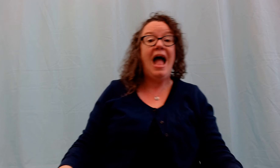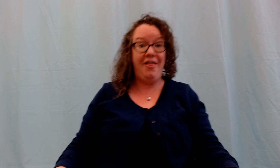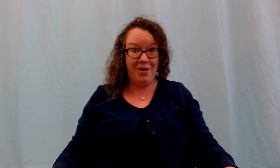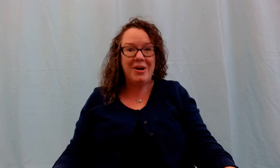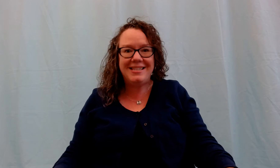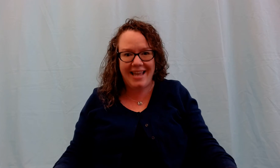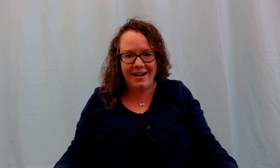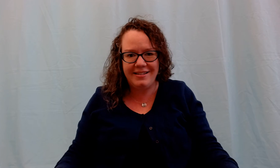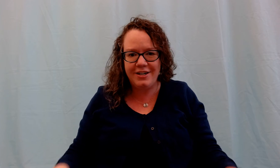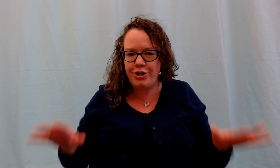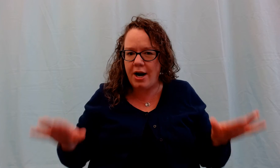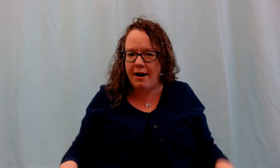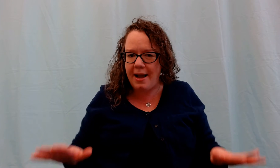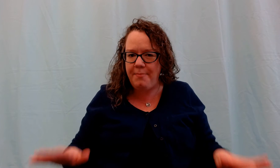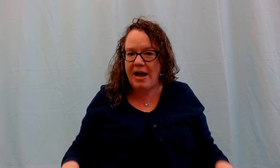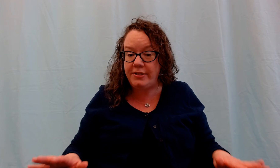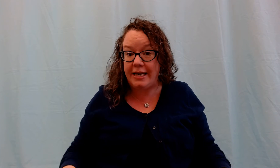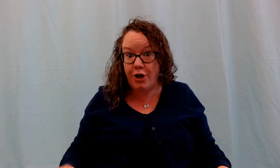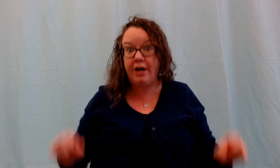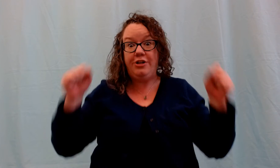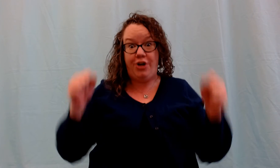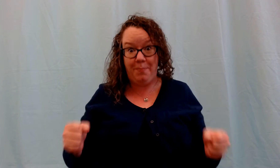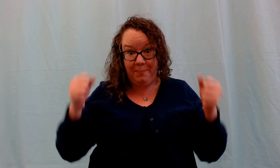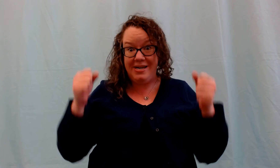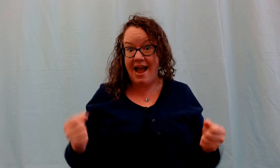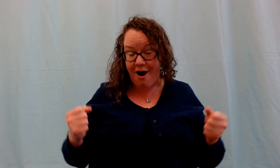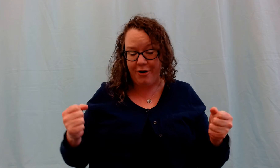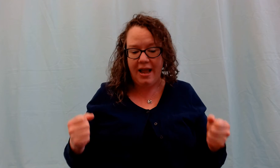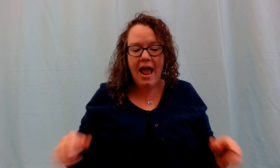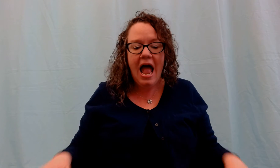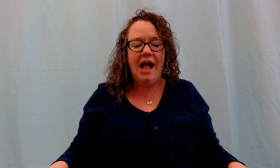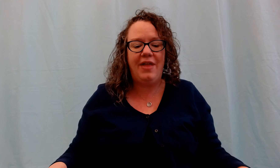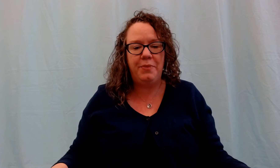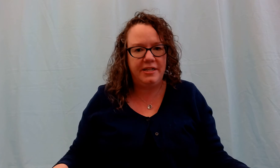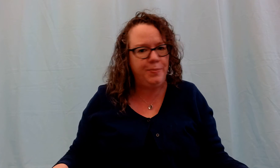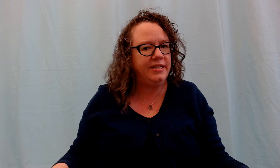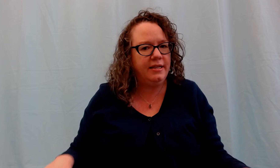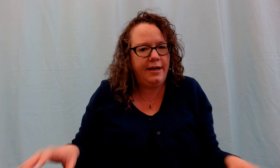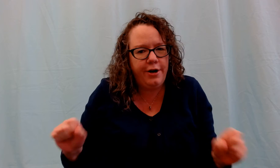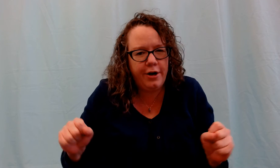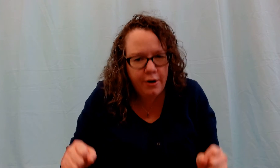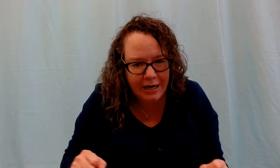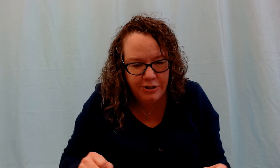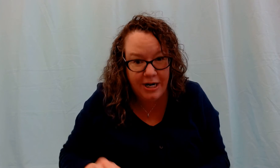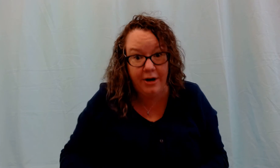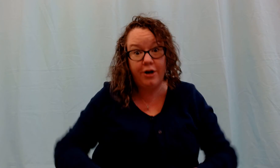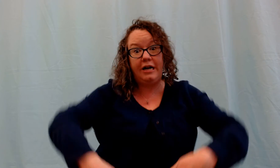And then when it's candy's in a jar and I'm bouncing you're gonna jump up and down. And then when it's pizza in there you're going to crouch down and you're going to